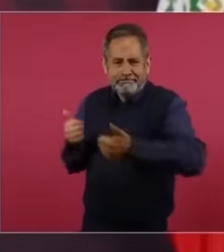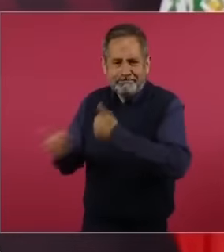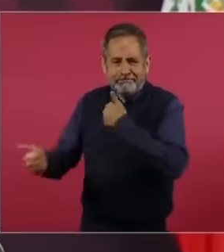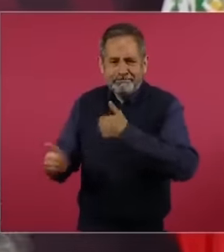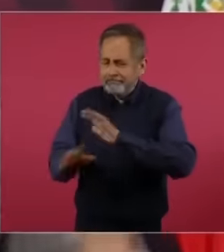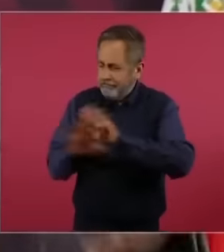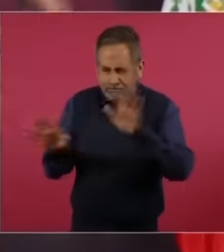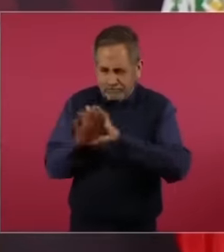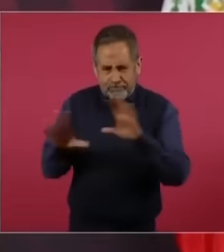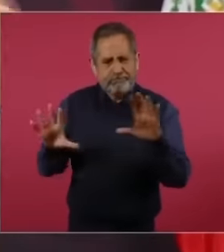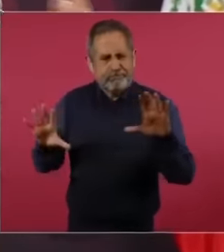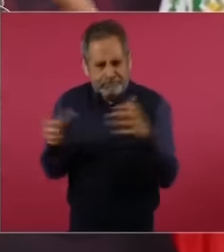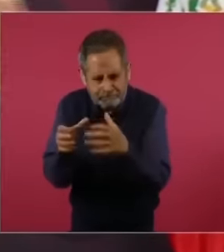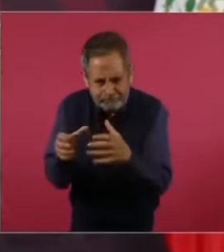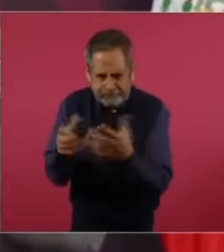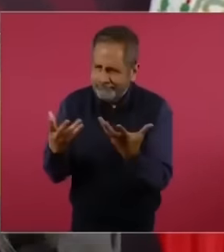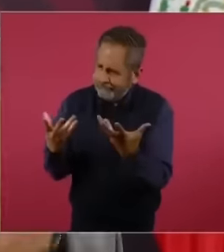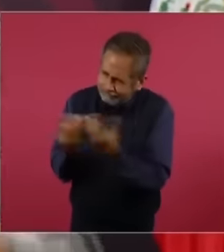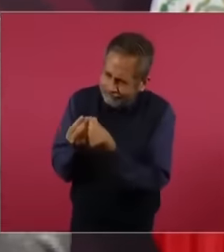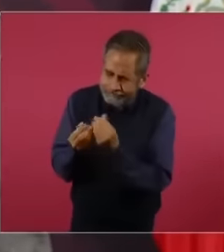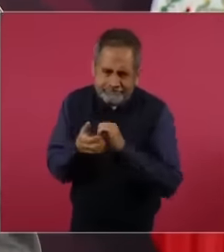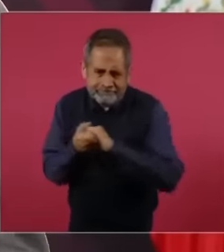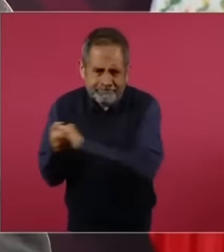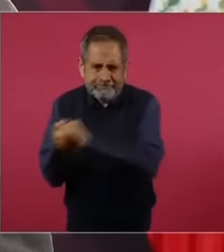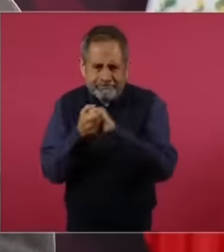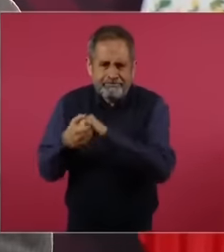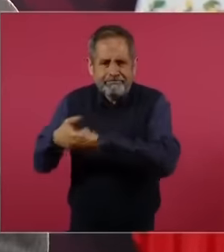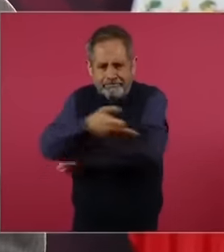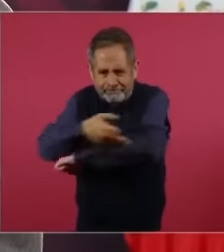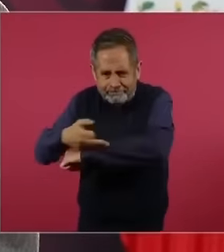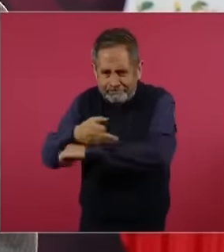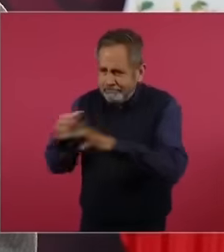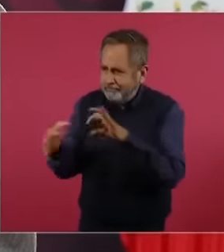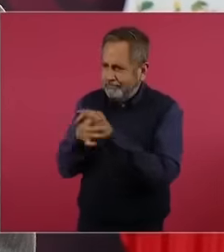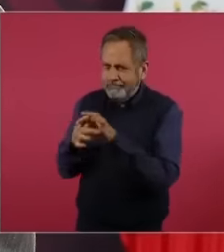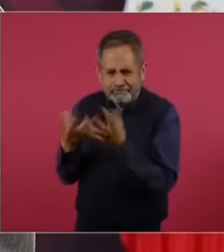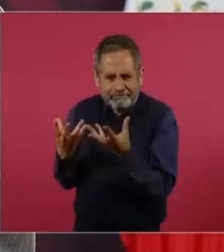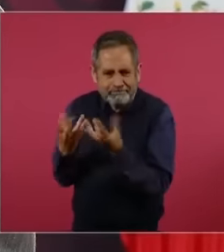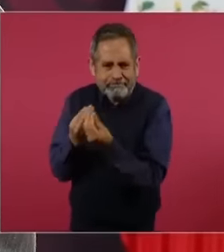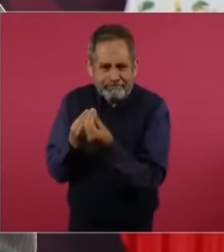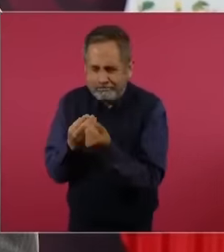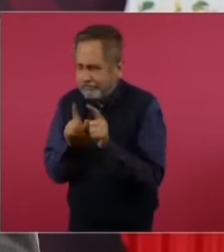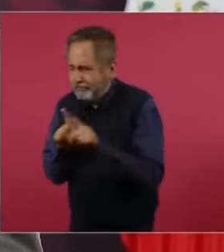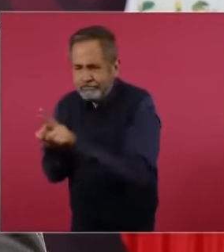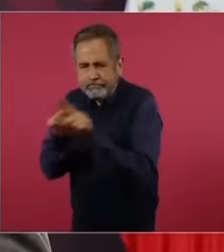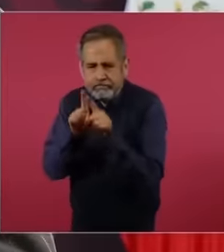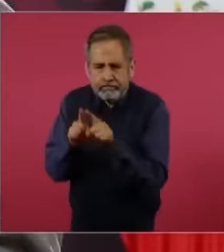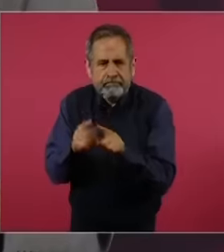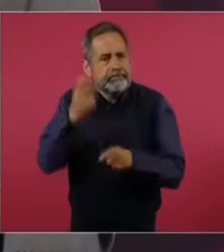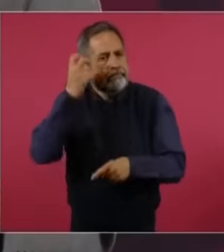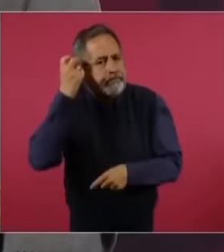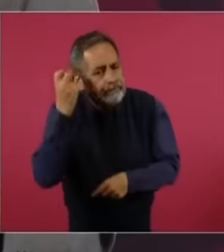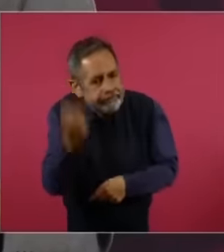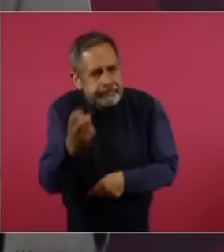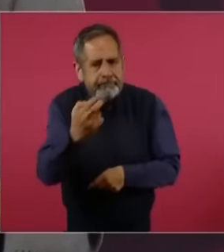that we continue together as a family there is the example of our